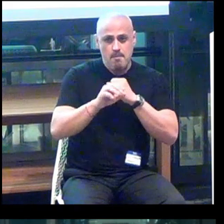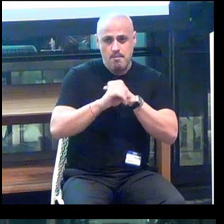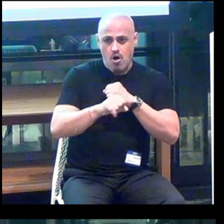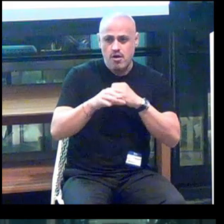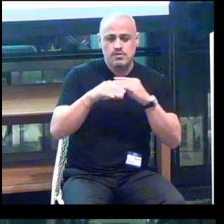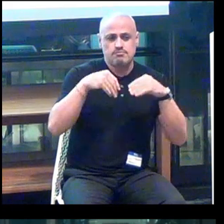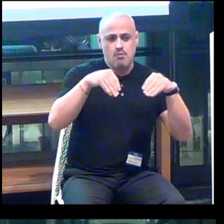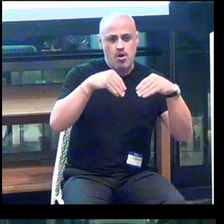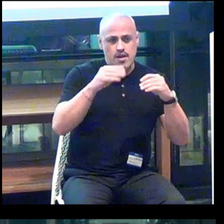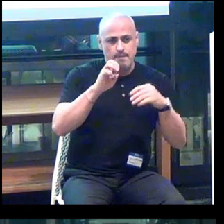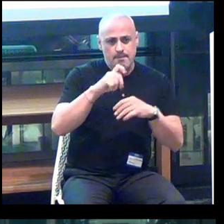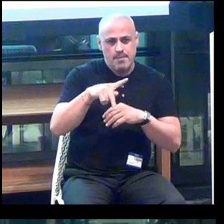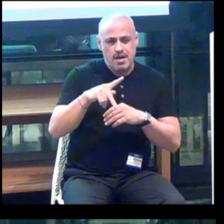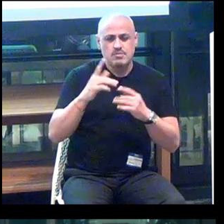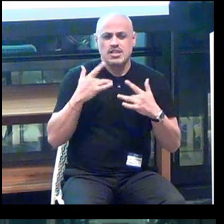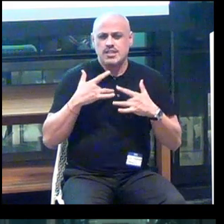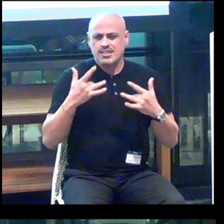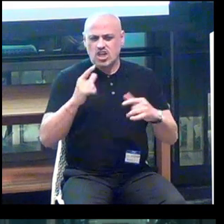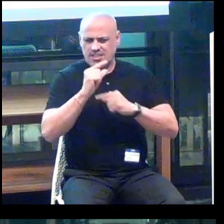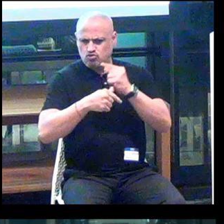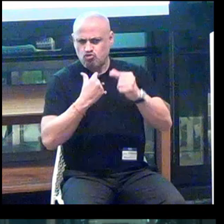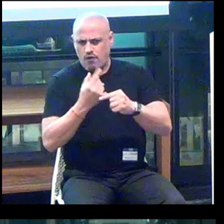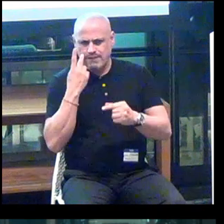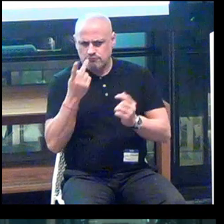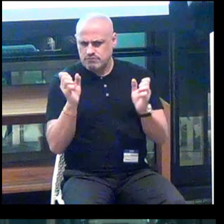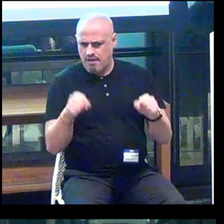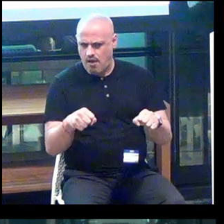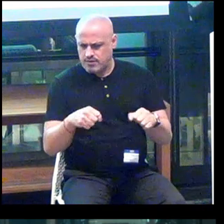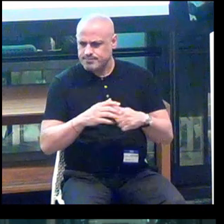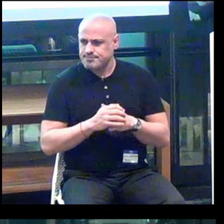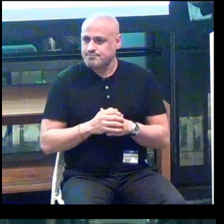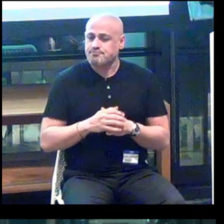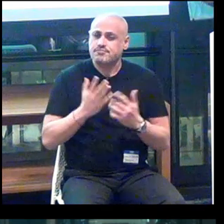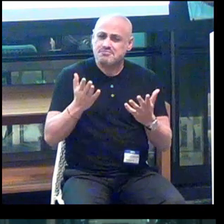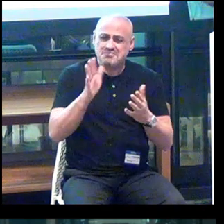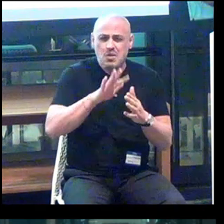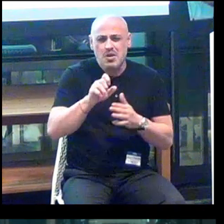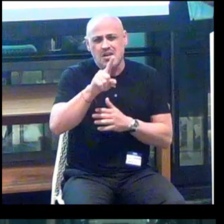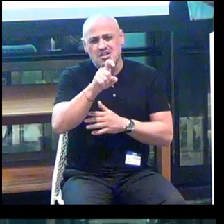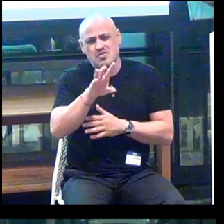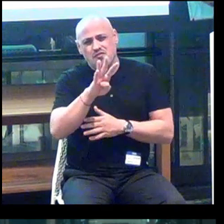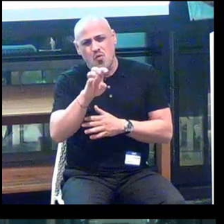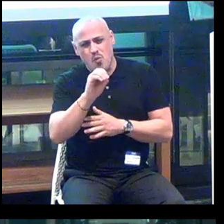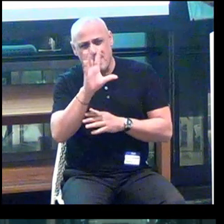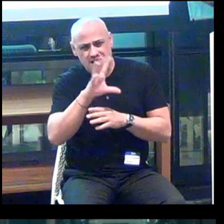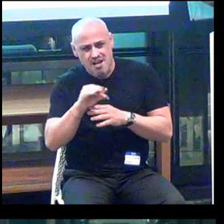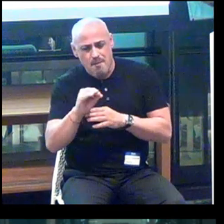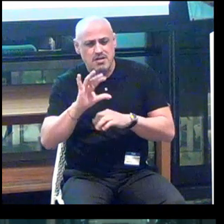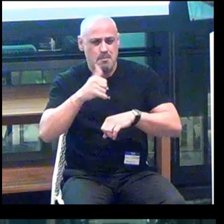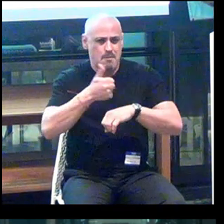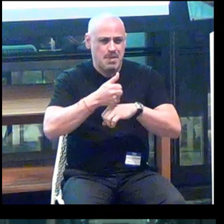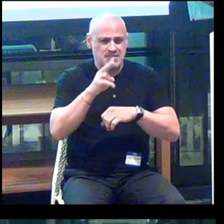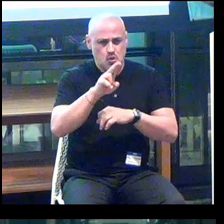We can also start satisfying some trends in geography. So at least 140 companies are based in the US.